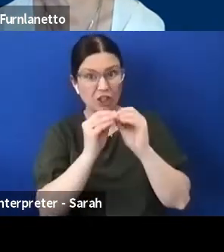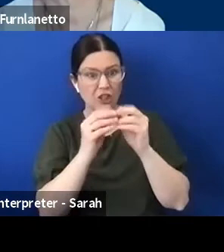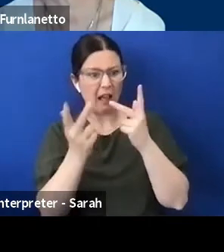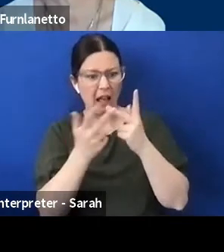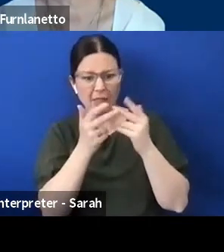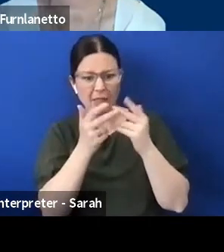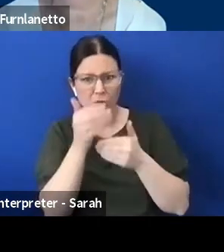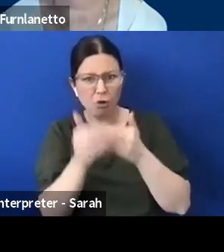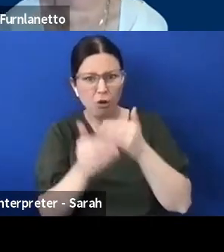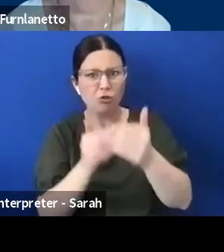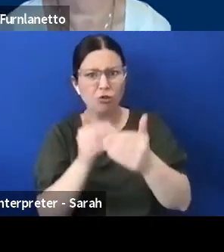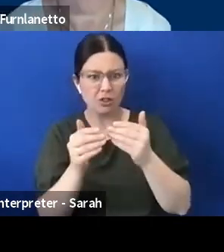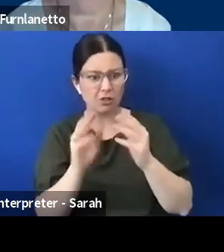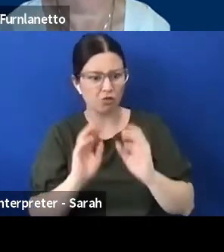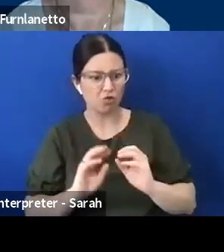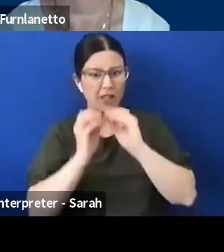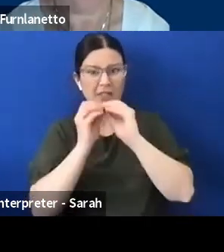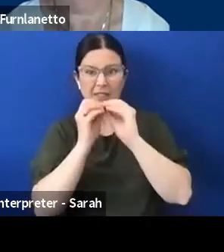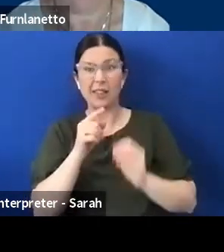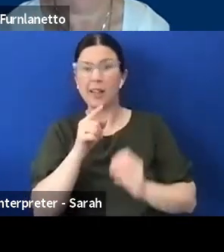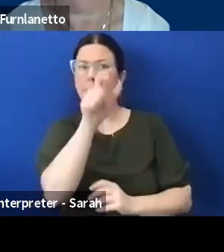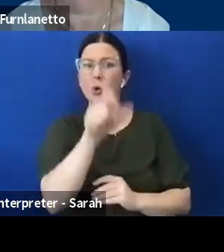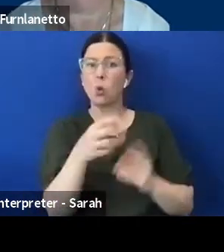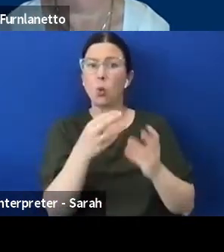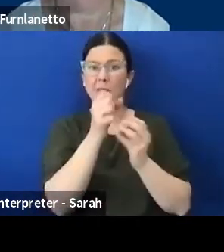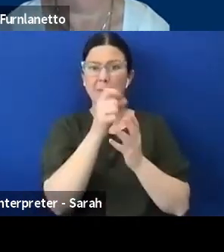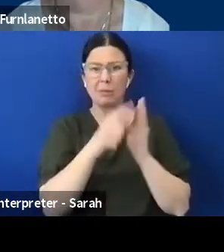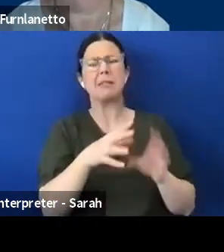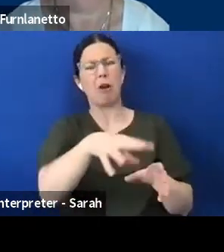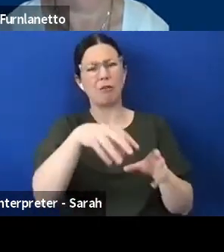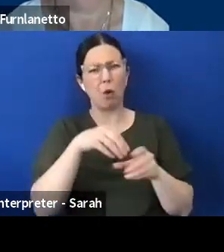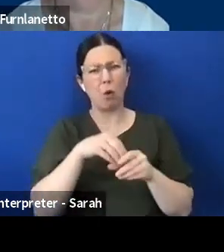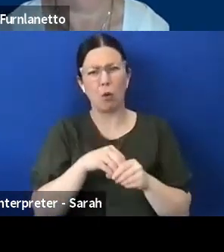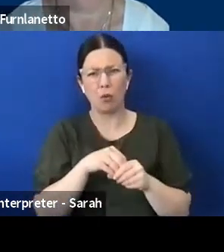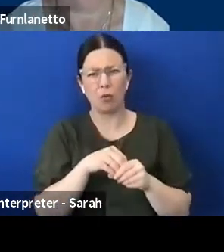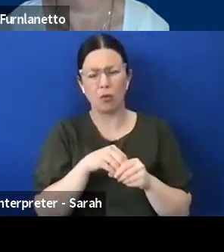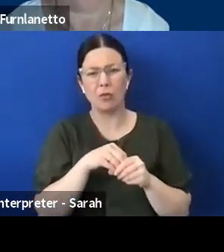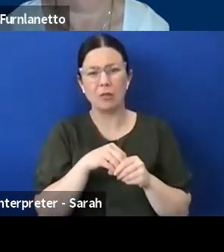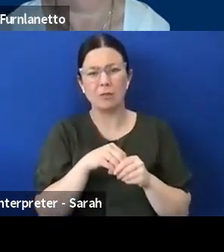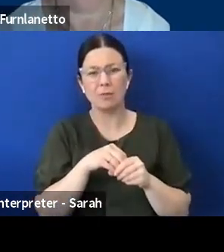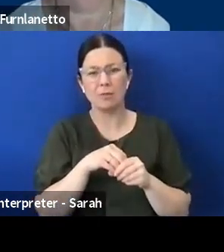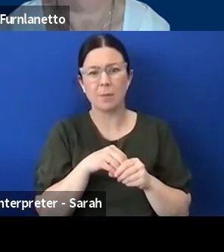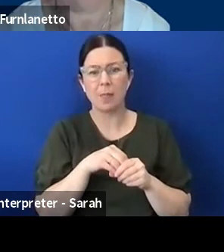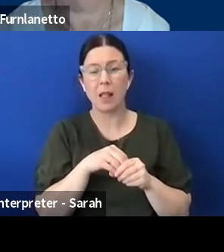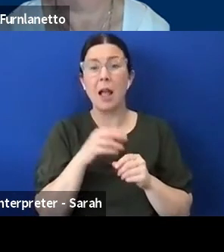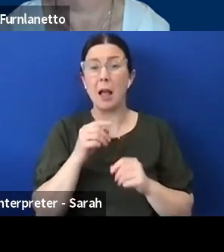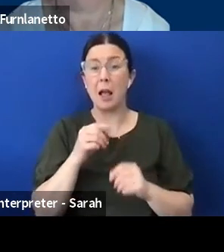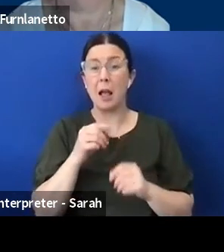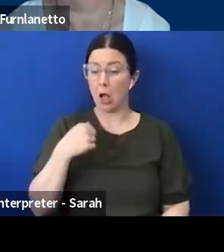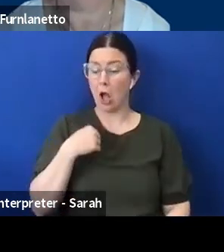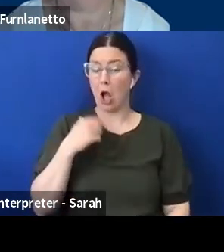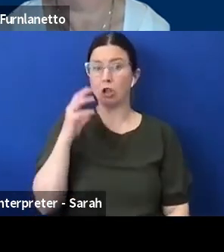with their disability involved and not assuming that you know what their needs are and you know